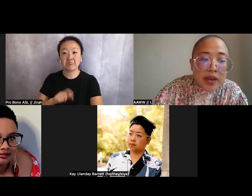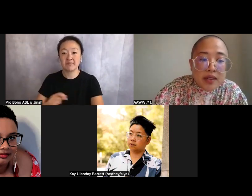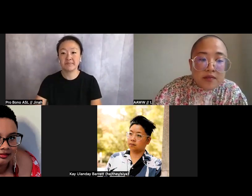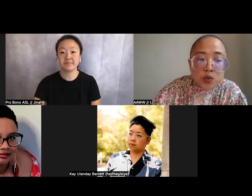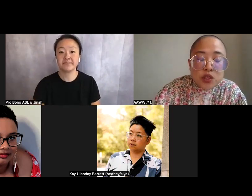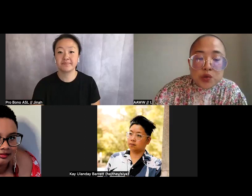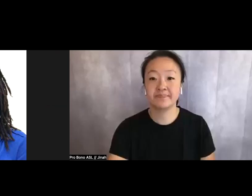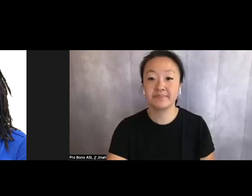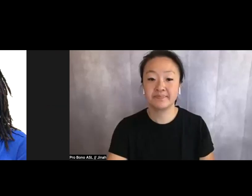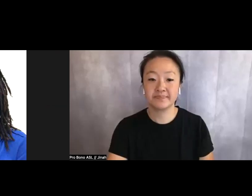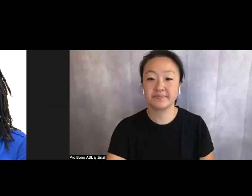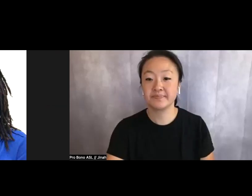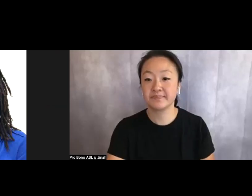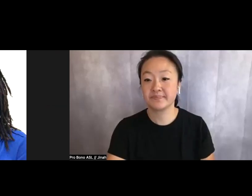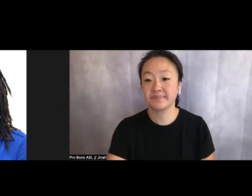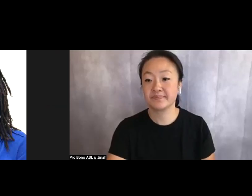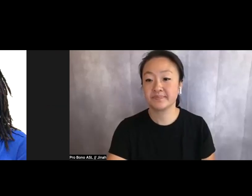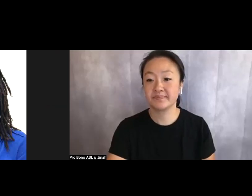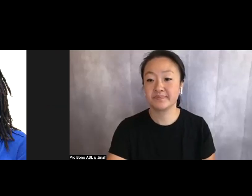A quick visual description of myself and my space: